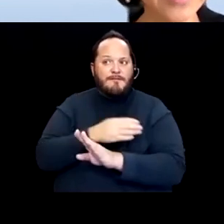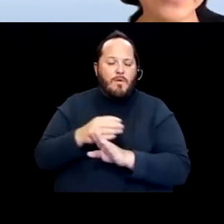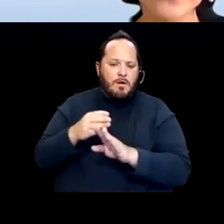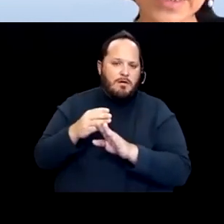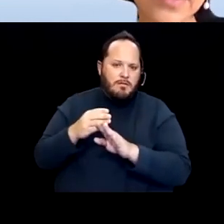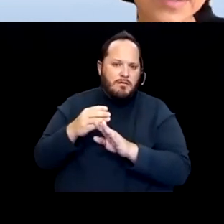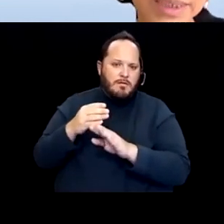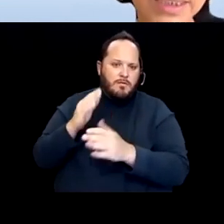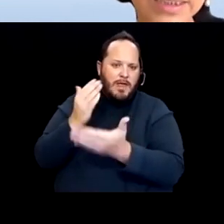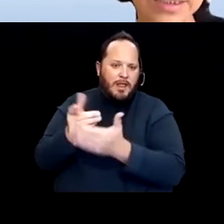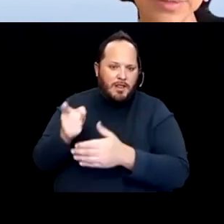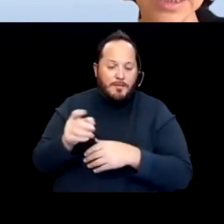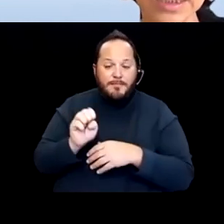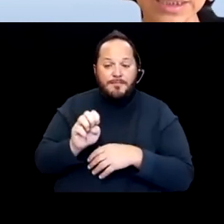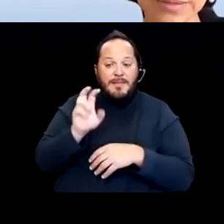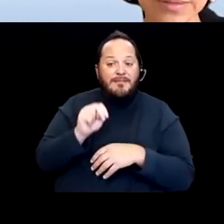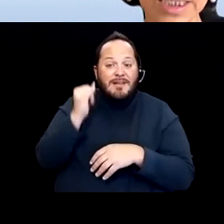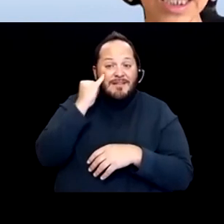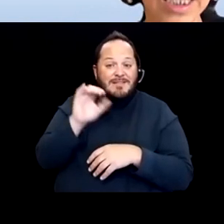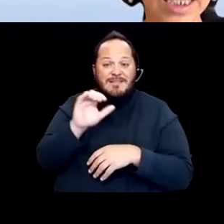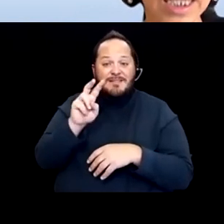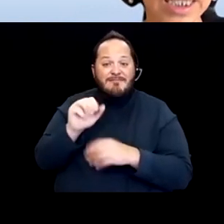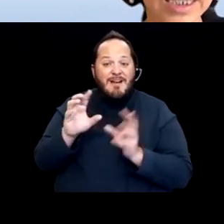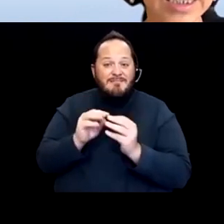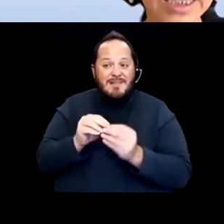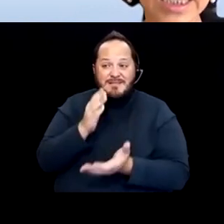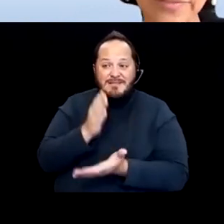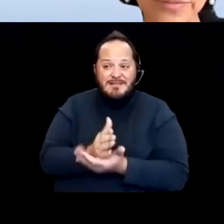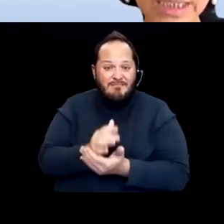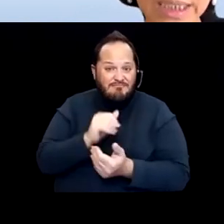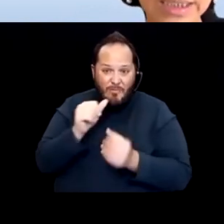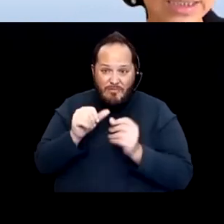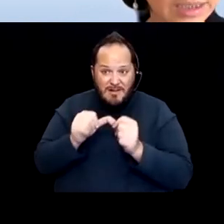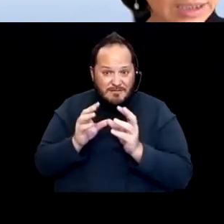even if the CVAC meetings don't continue, I think that if we can continue